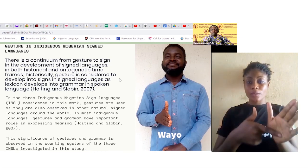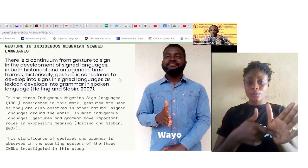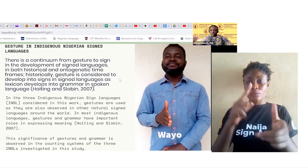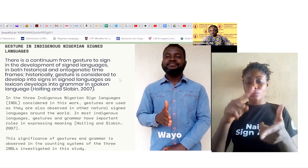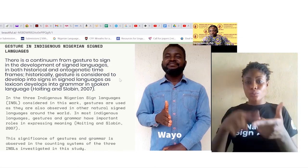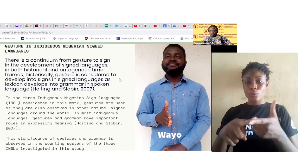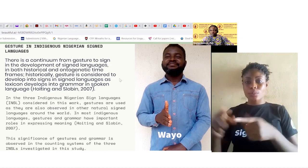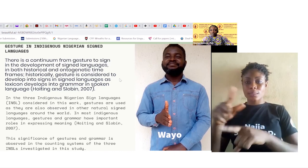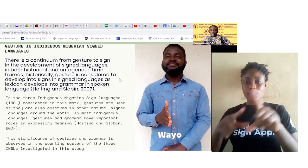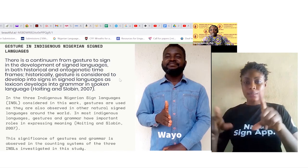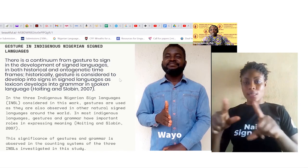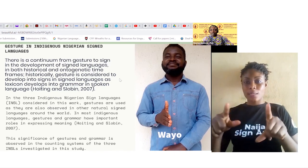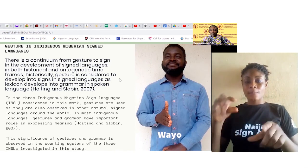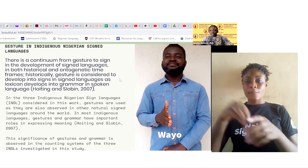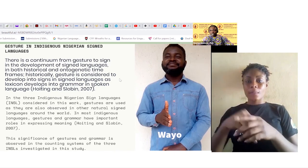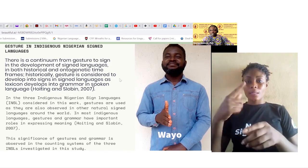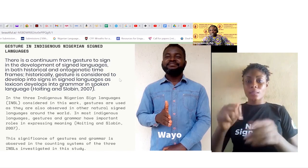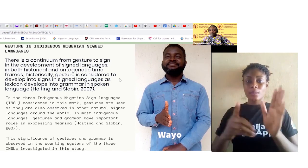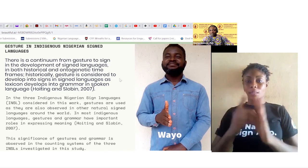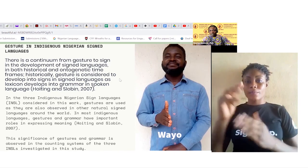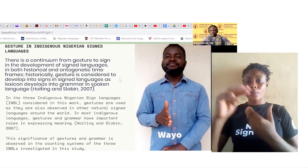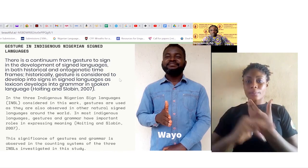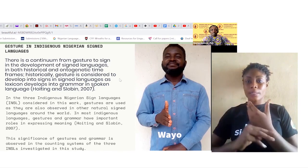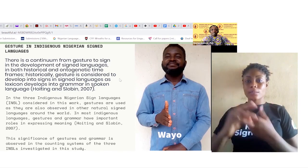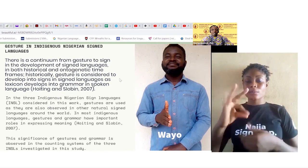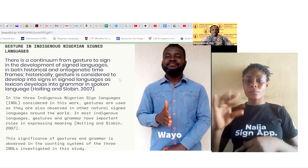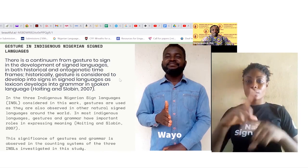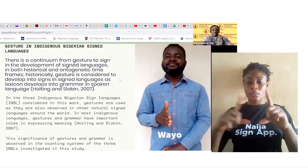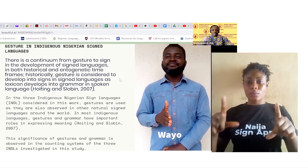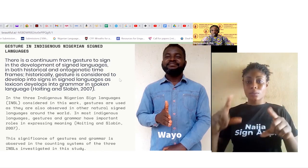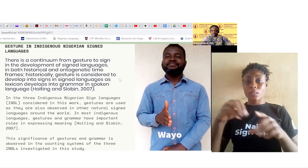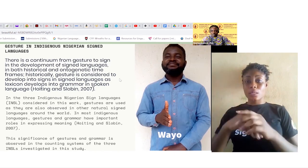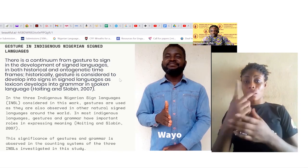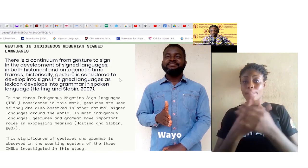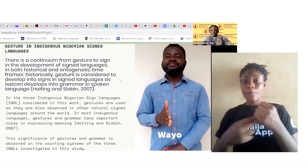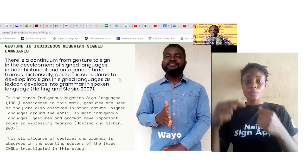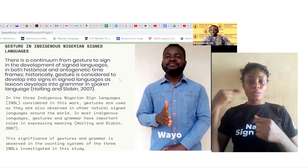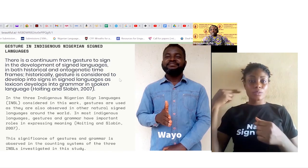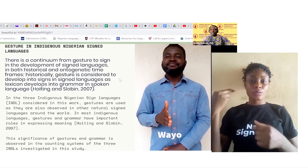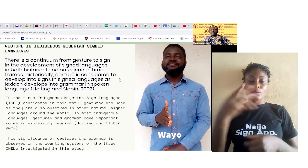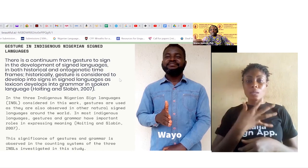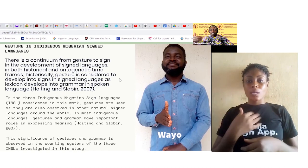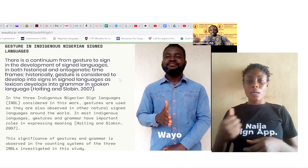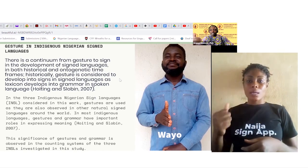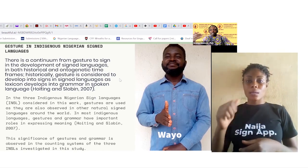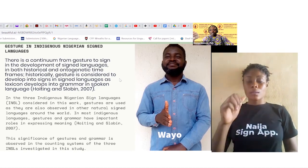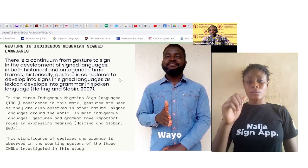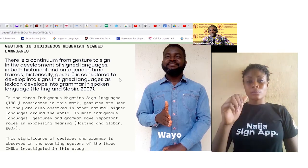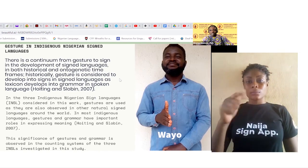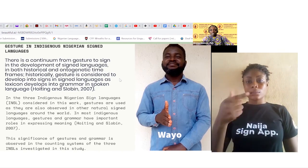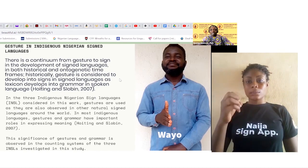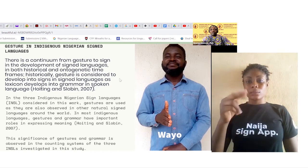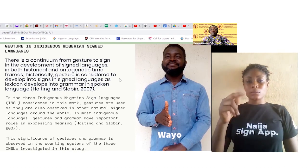both historical and ontogenetic time frames; historically gesture is considered to